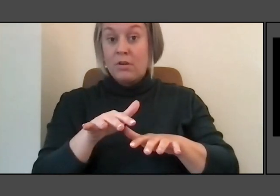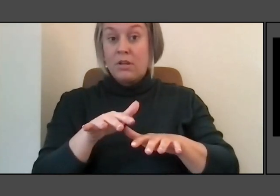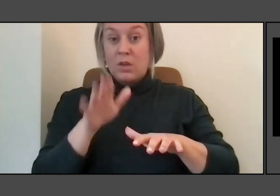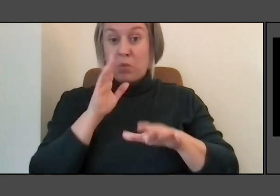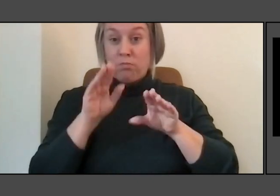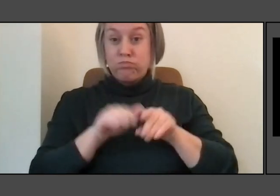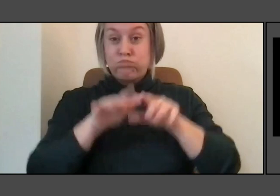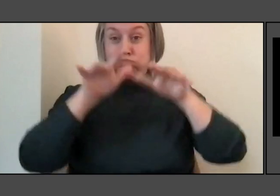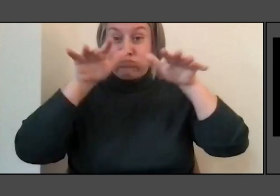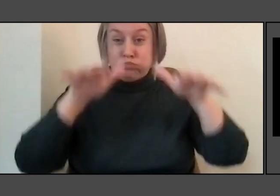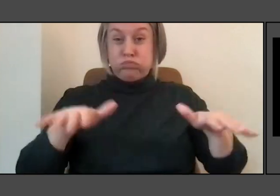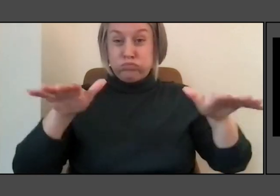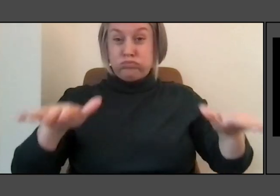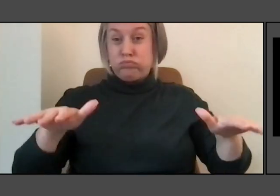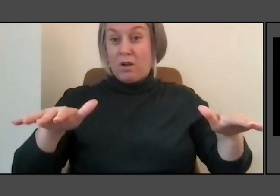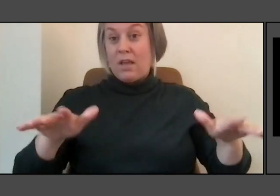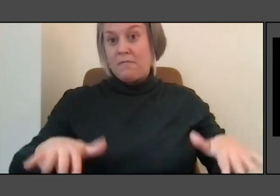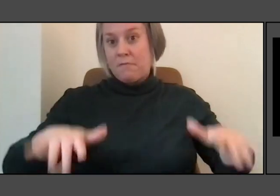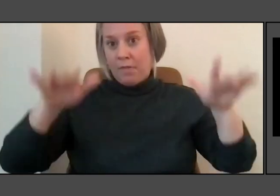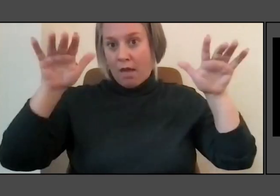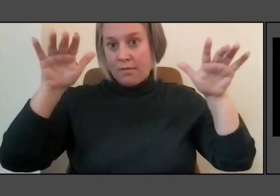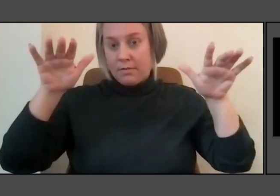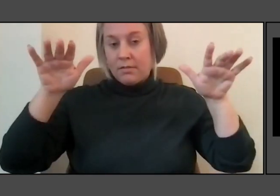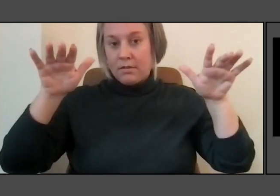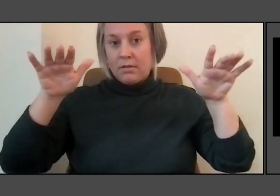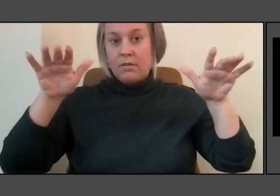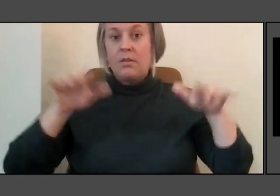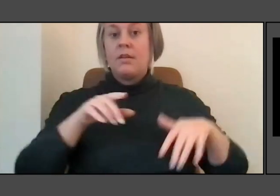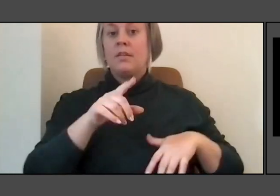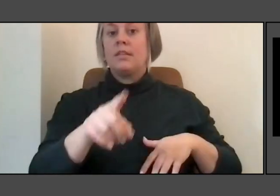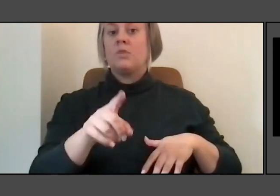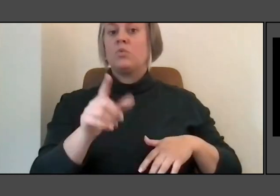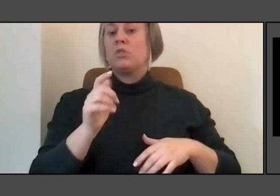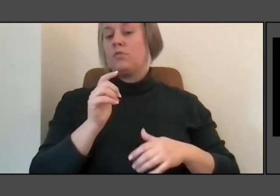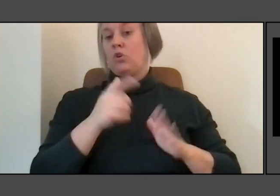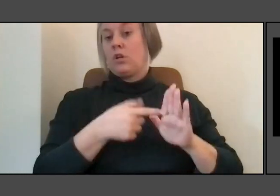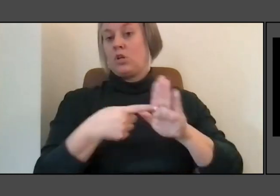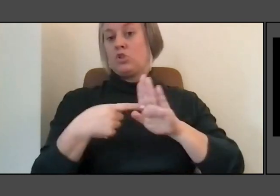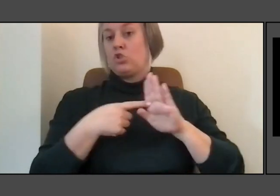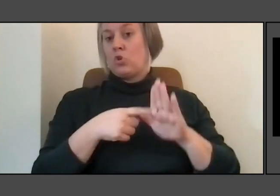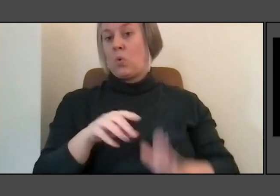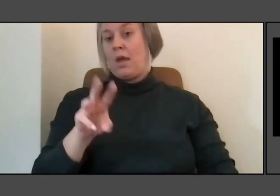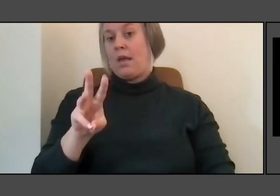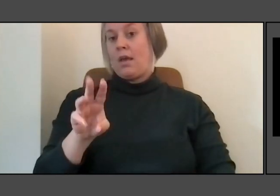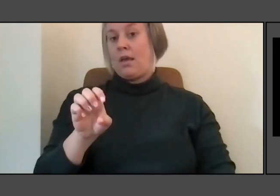So this was first show at the Wexner Center with Ann Hamilton and Jamie Holdsworth, three women artists.